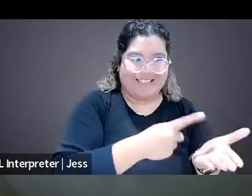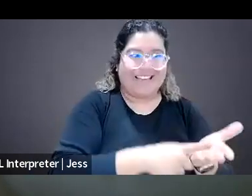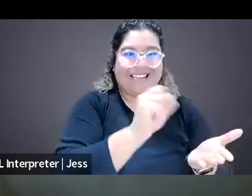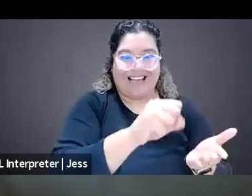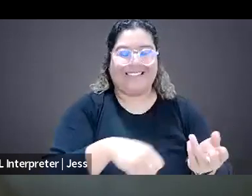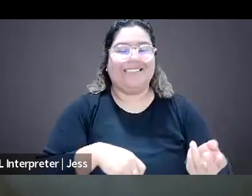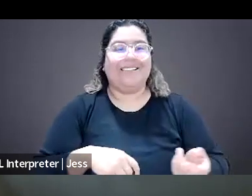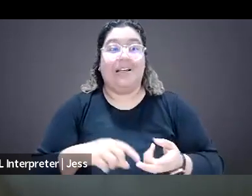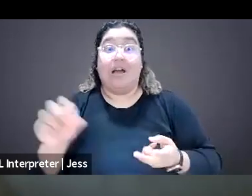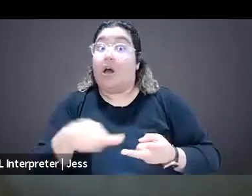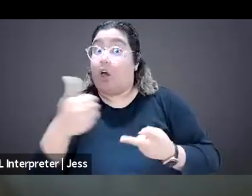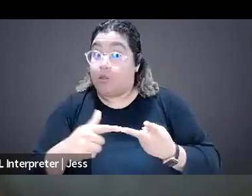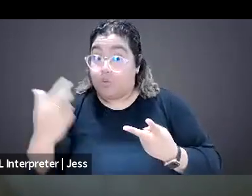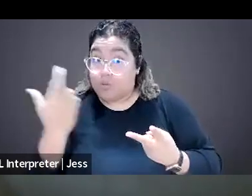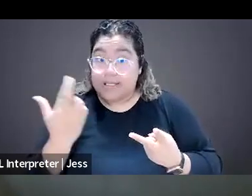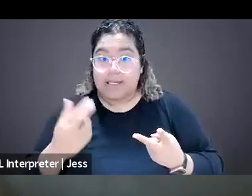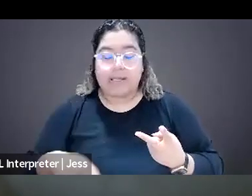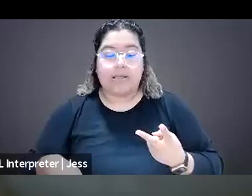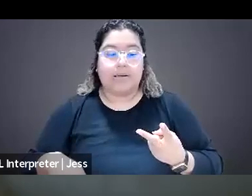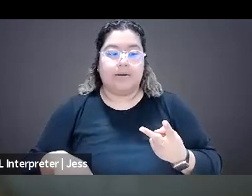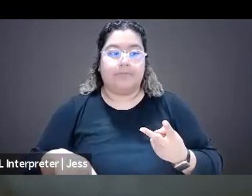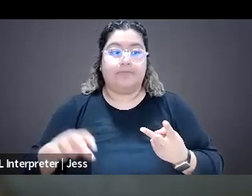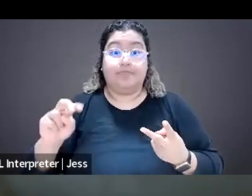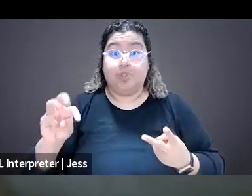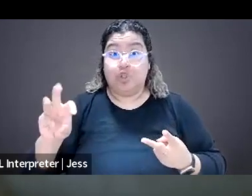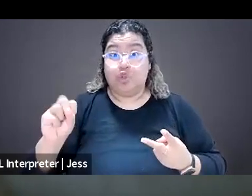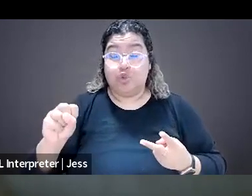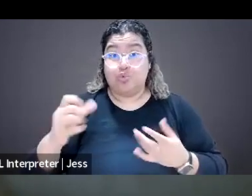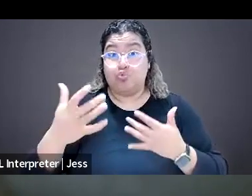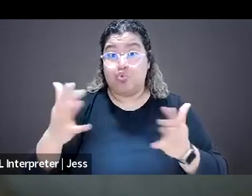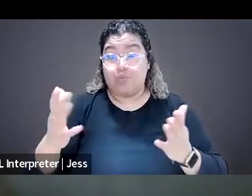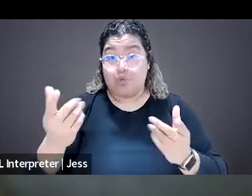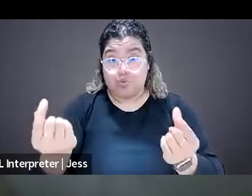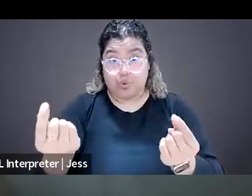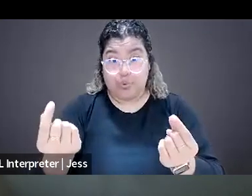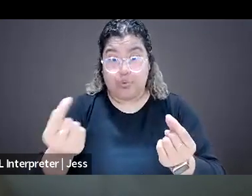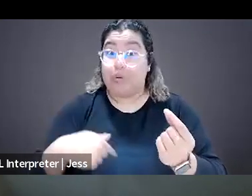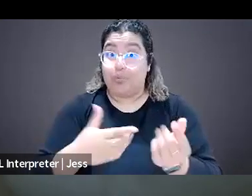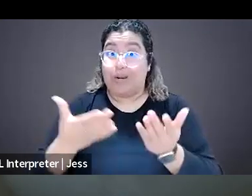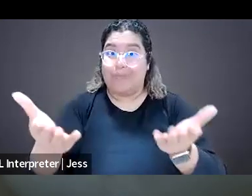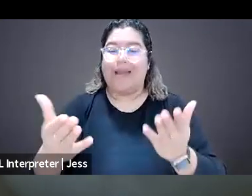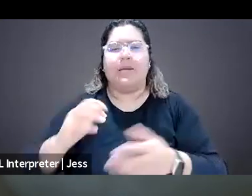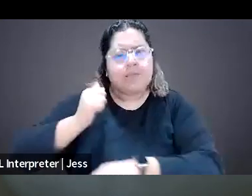Another thing is that one of the things that newsrooms can do and we always recommend them do it, is to have a task force to respond